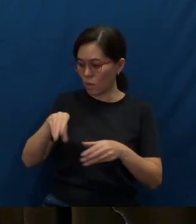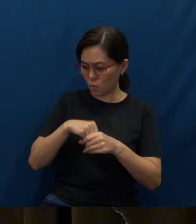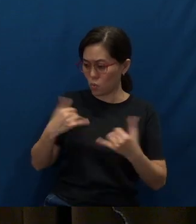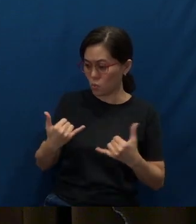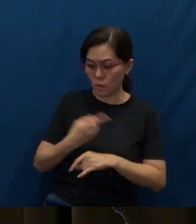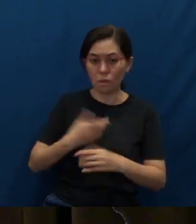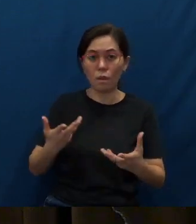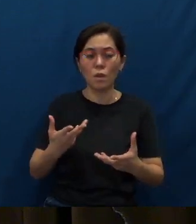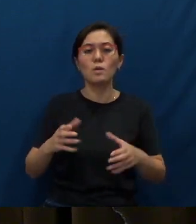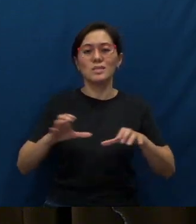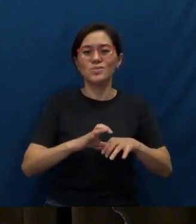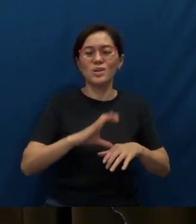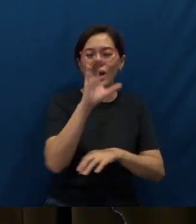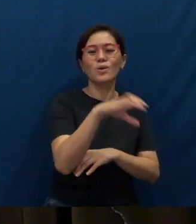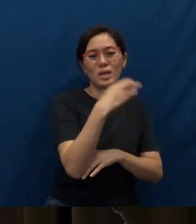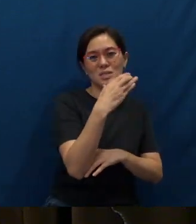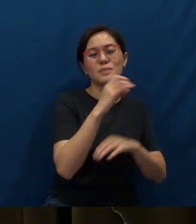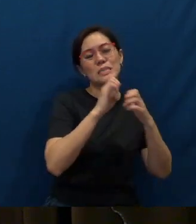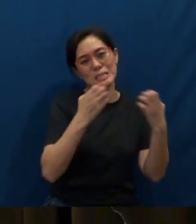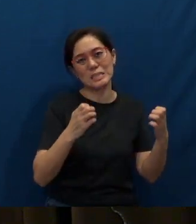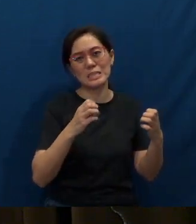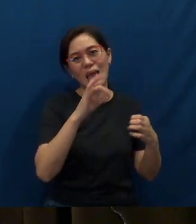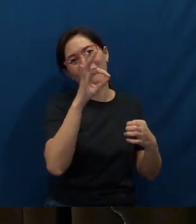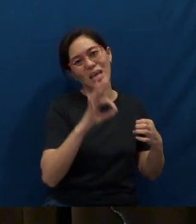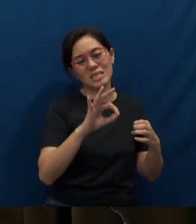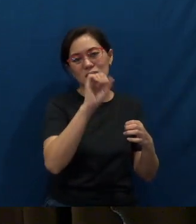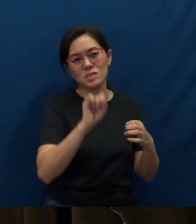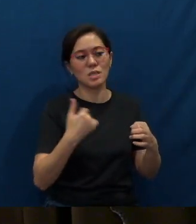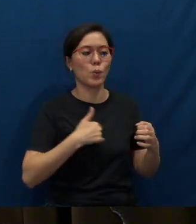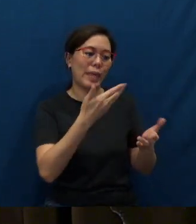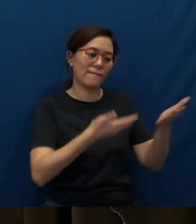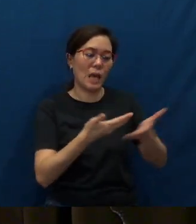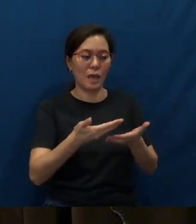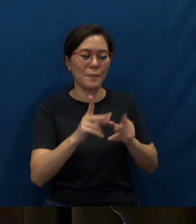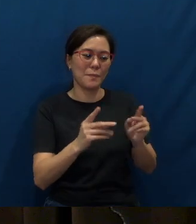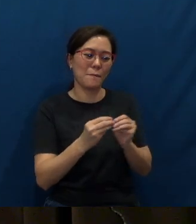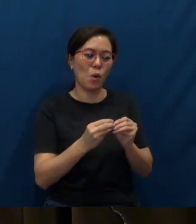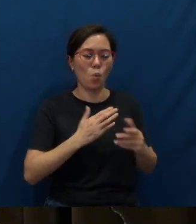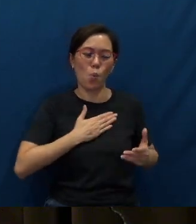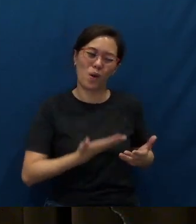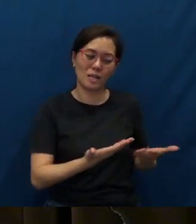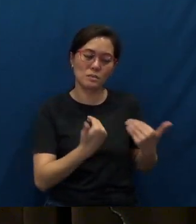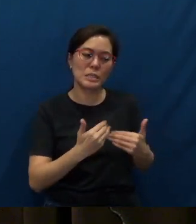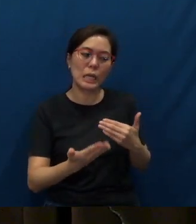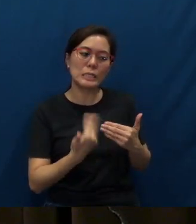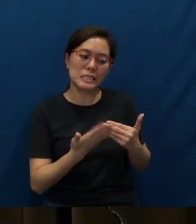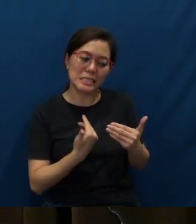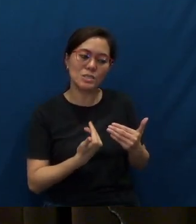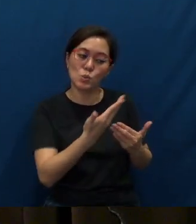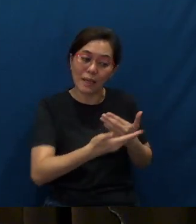We do this over Christmas and Easter, yes, it’s during the festive seasons. People are more receptive, so it's a lot easier to invite them.